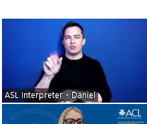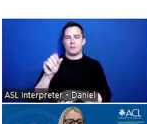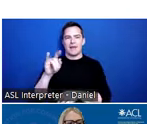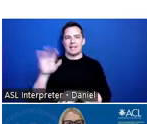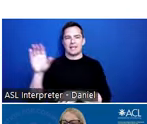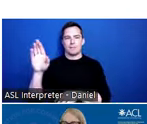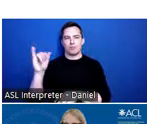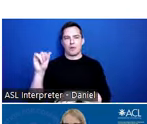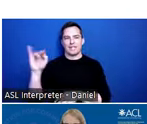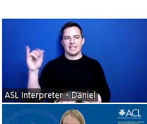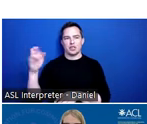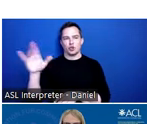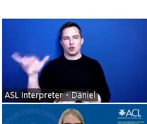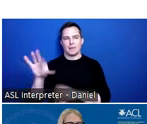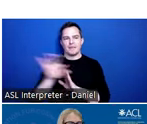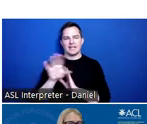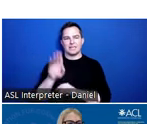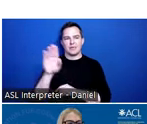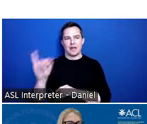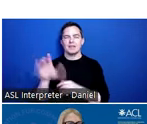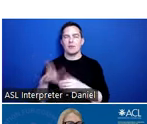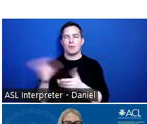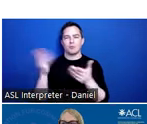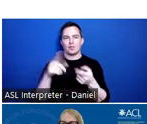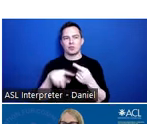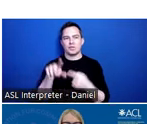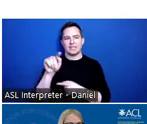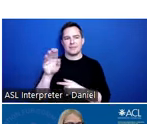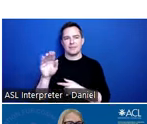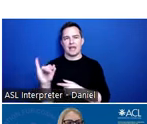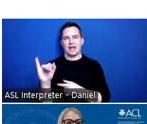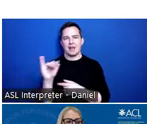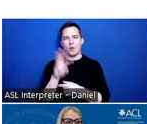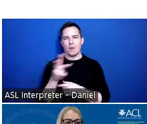And this will take you to our Traumatic Brain Injury webpage in the Housing and Services Resource Center’s website. We’ll put the link to this page in